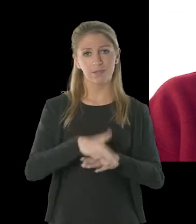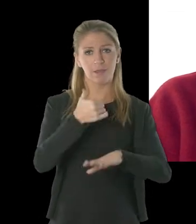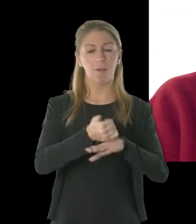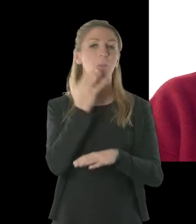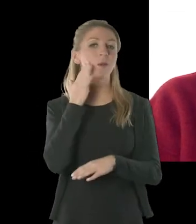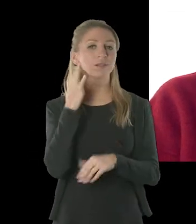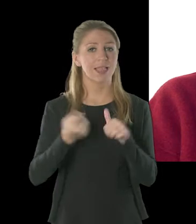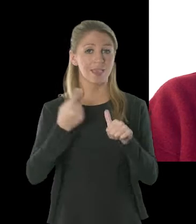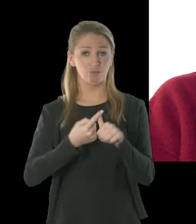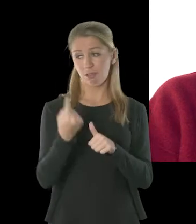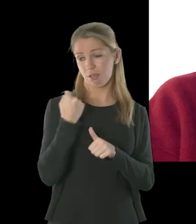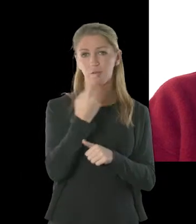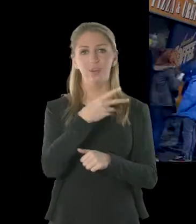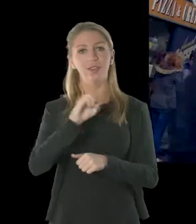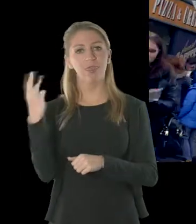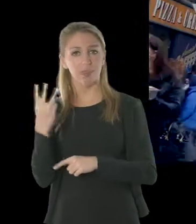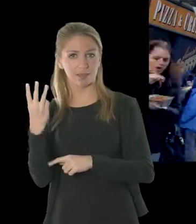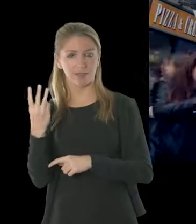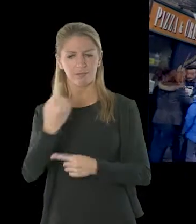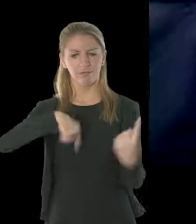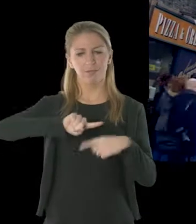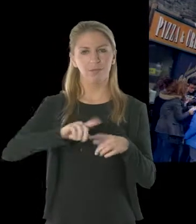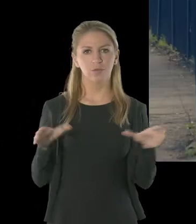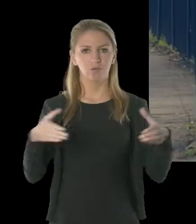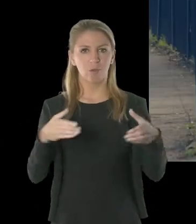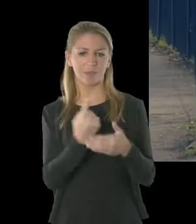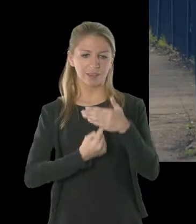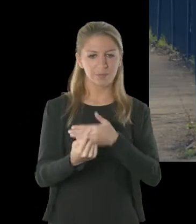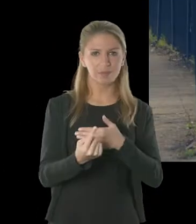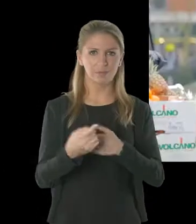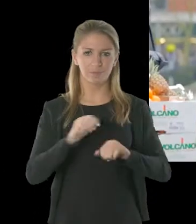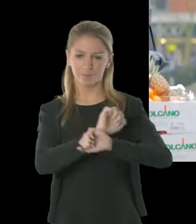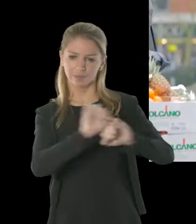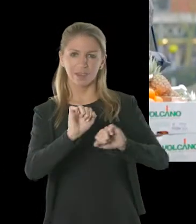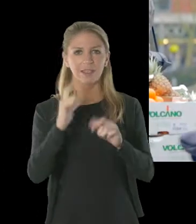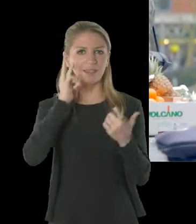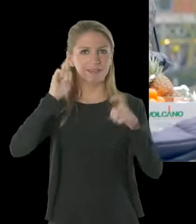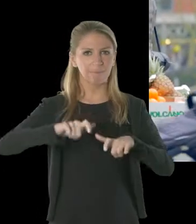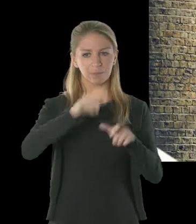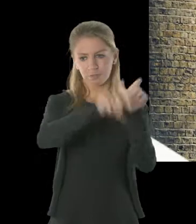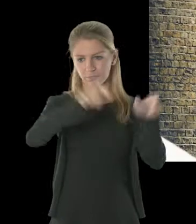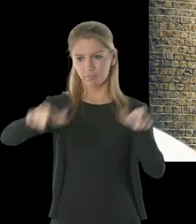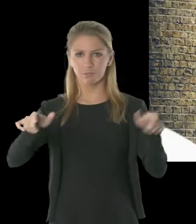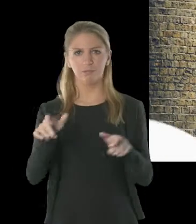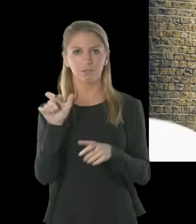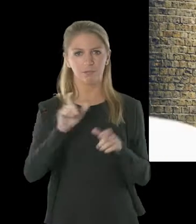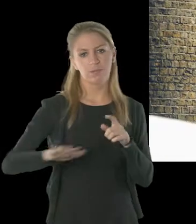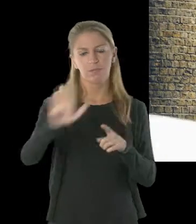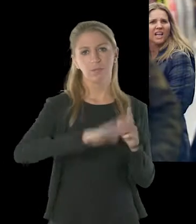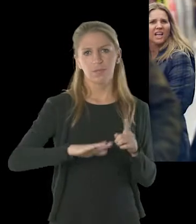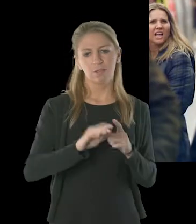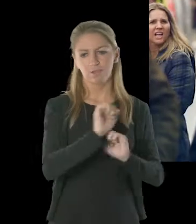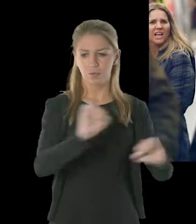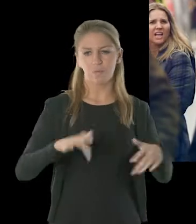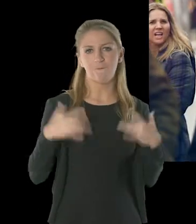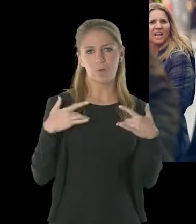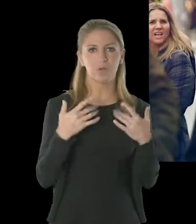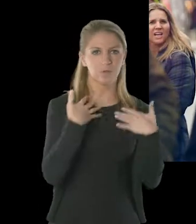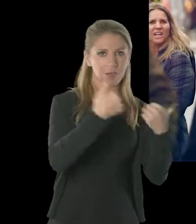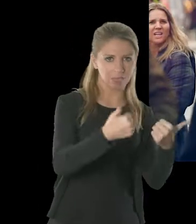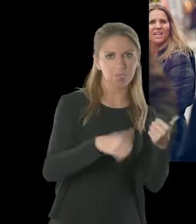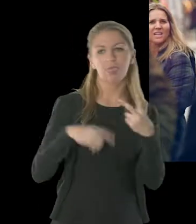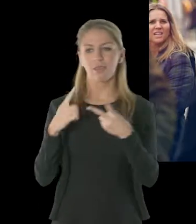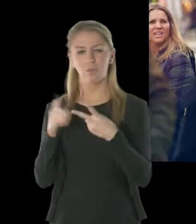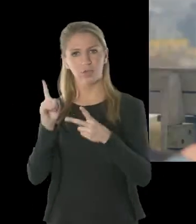We are independent and represent the views of people in Camden on health and social care.